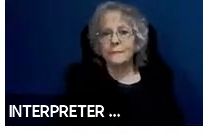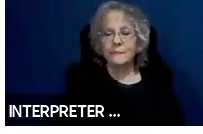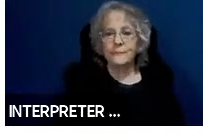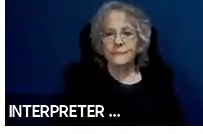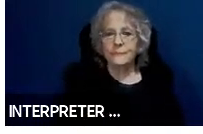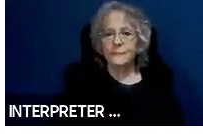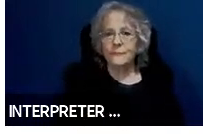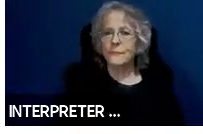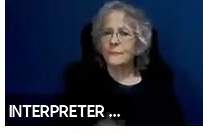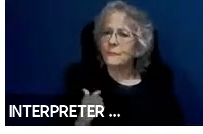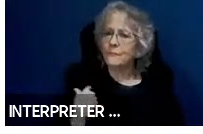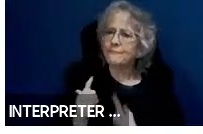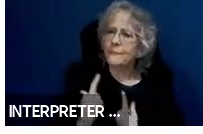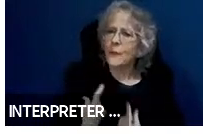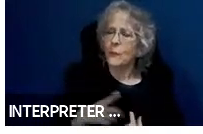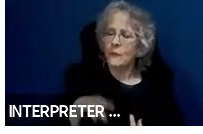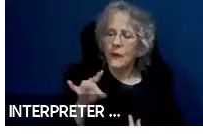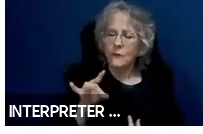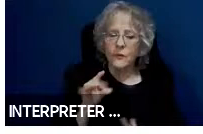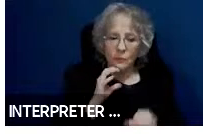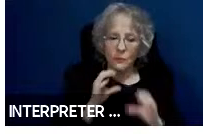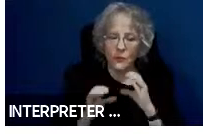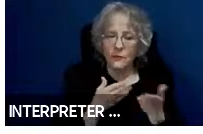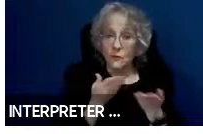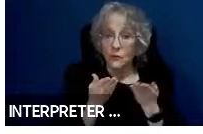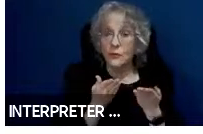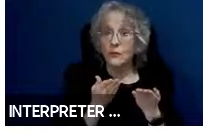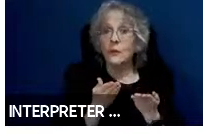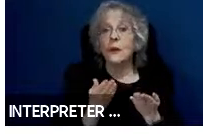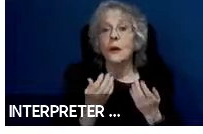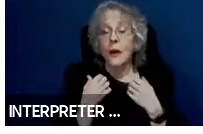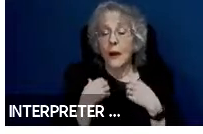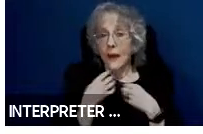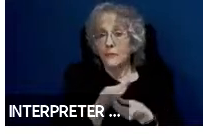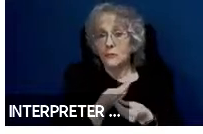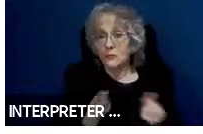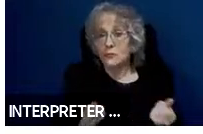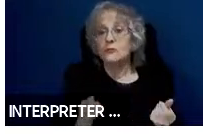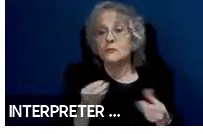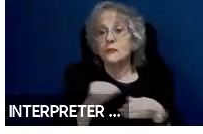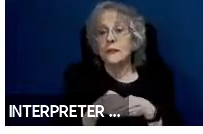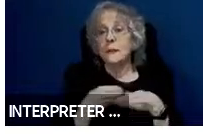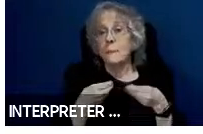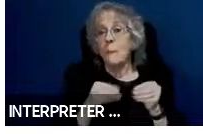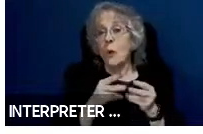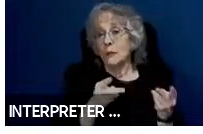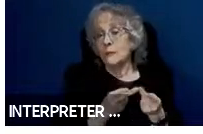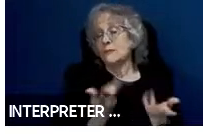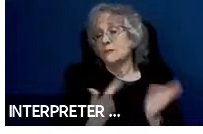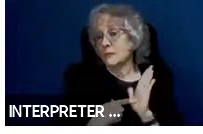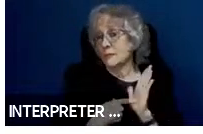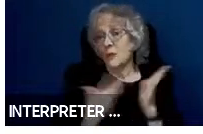these communication services, there are already solutions in the marketplace. For example, for